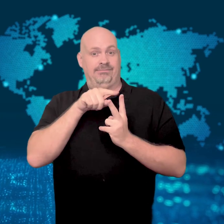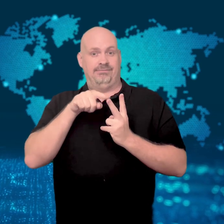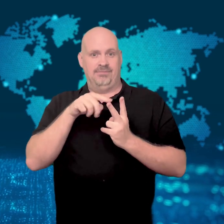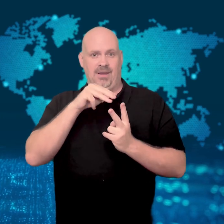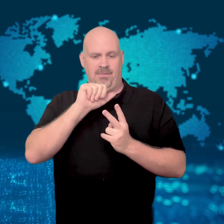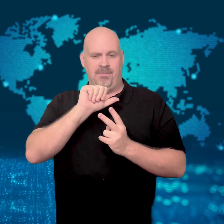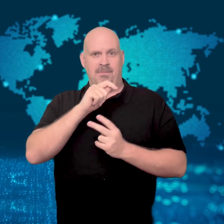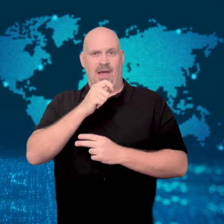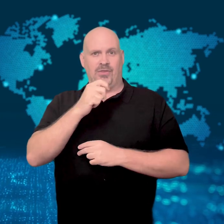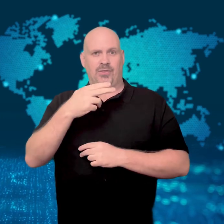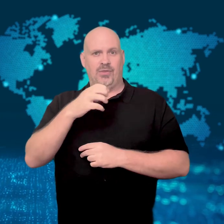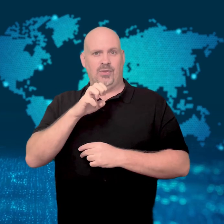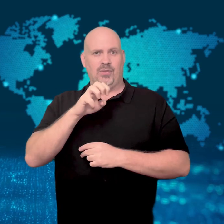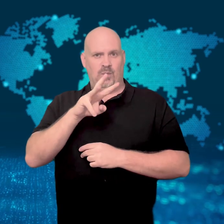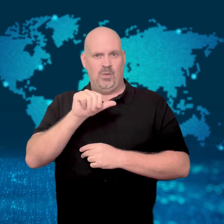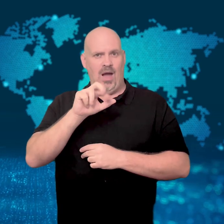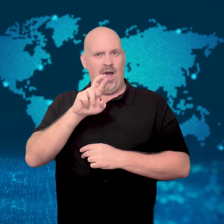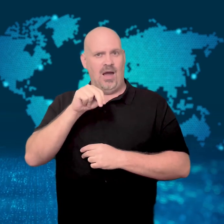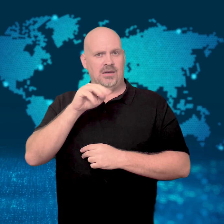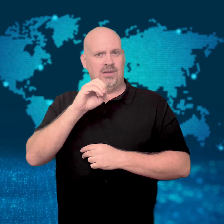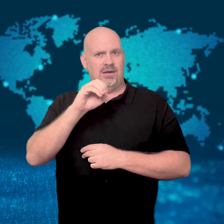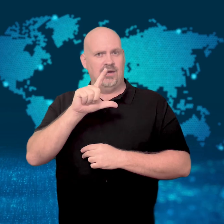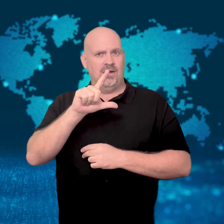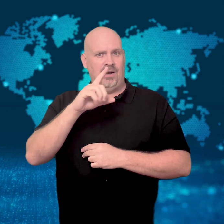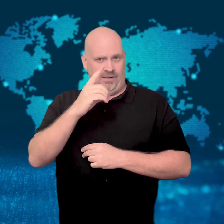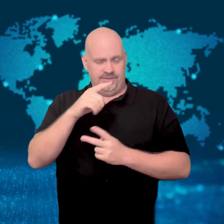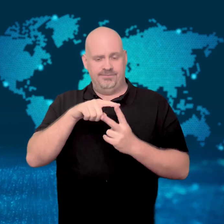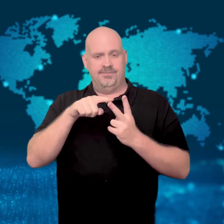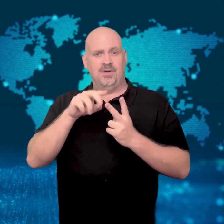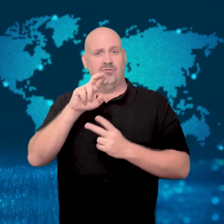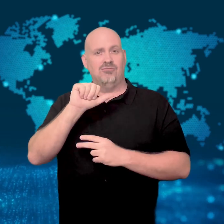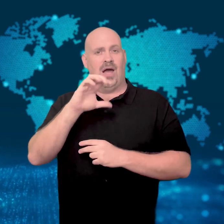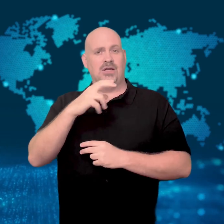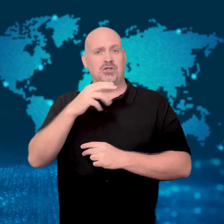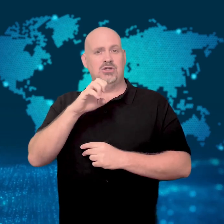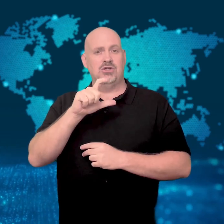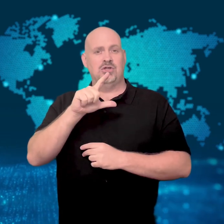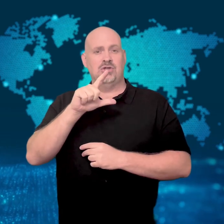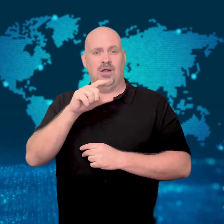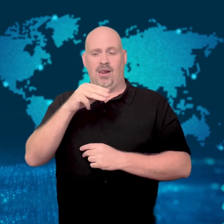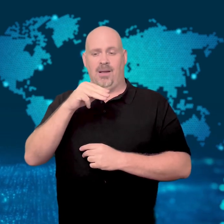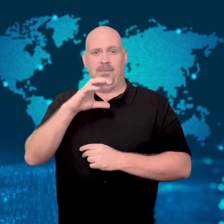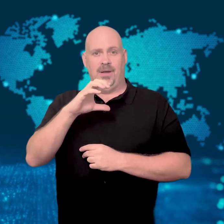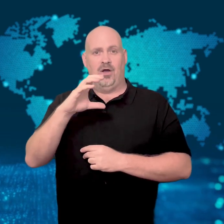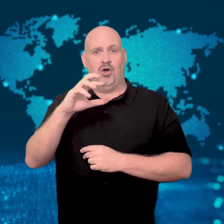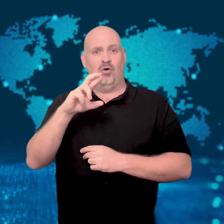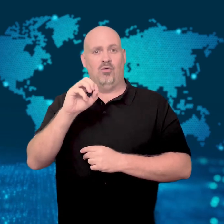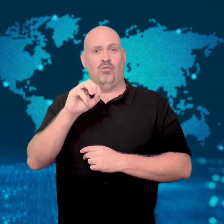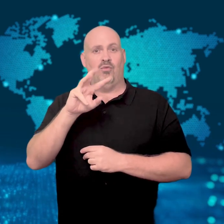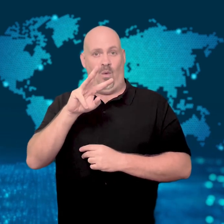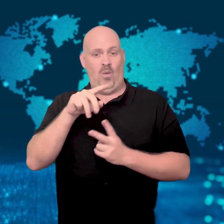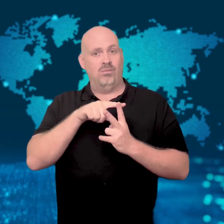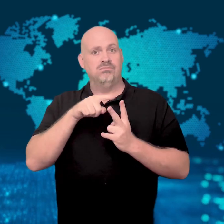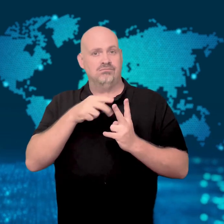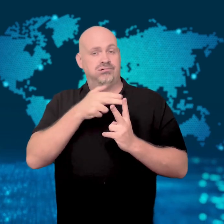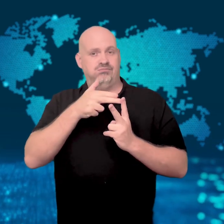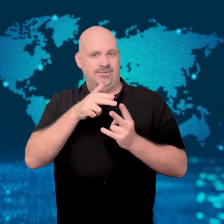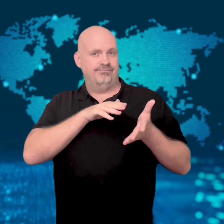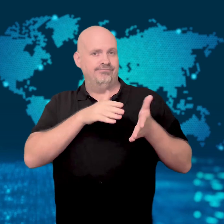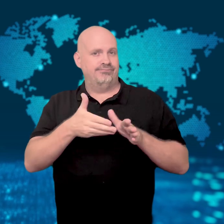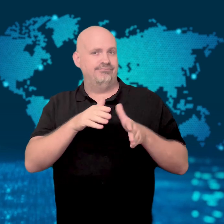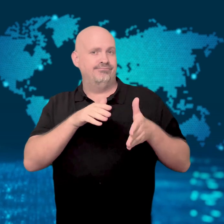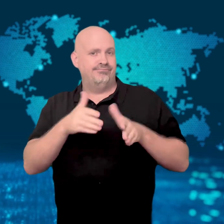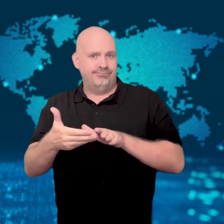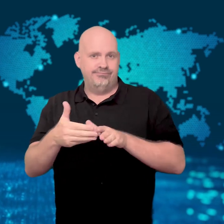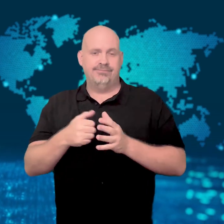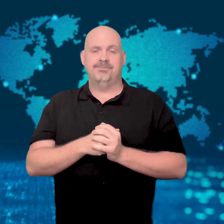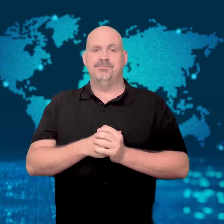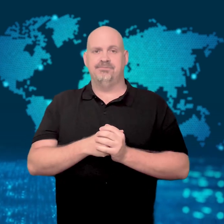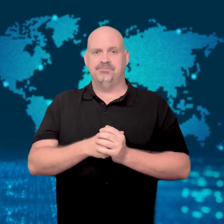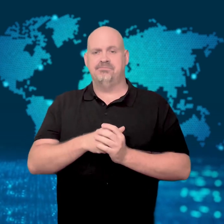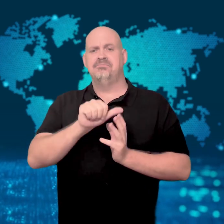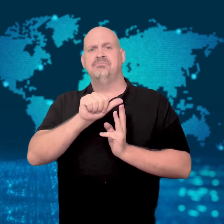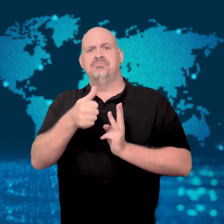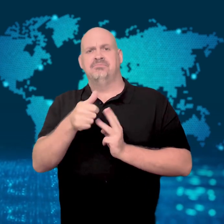Two of the officers, Matthew Arnold and Rachel McCrow, were killed.